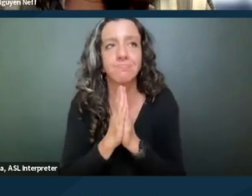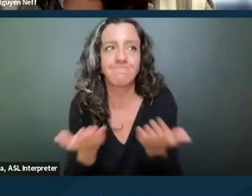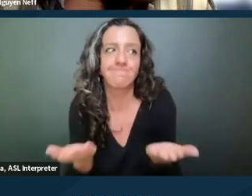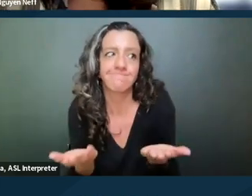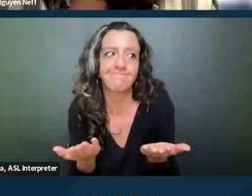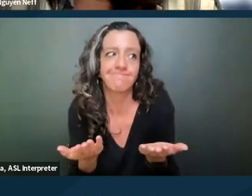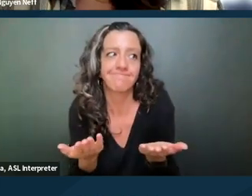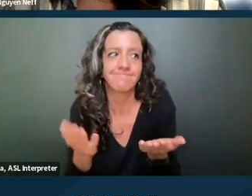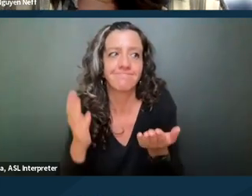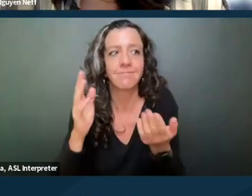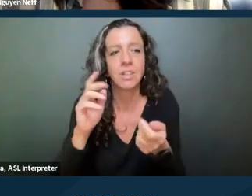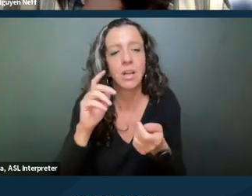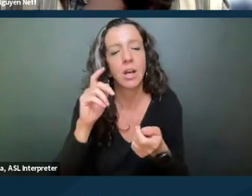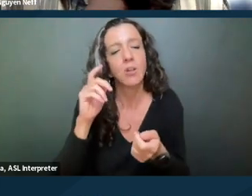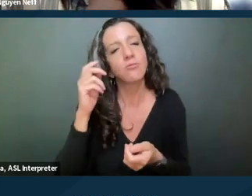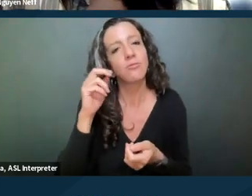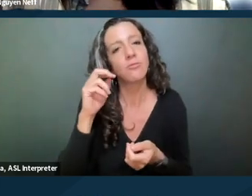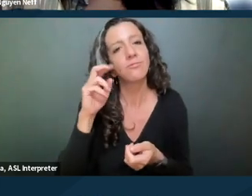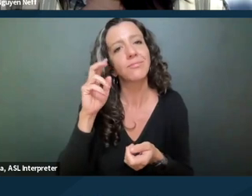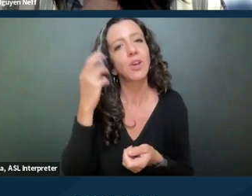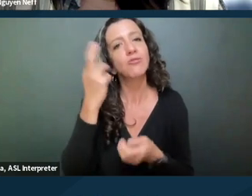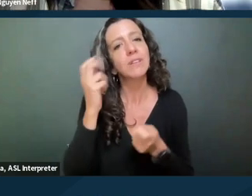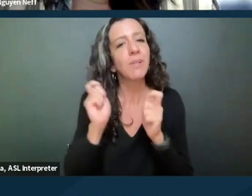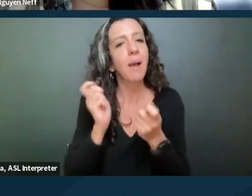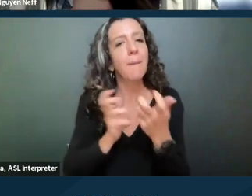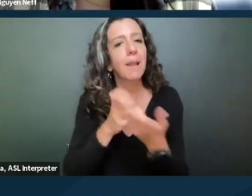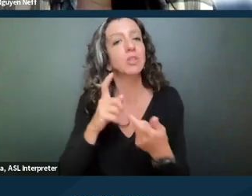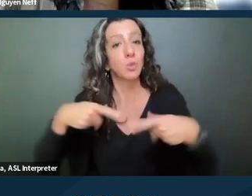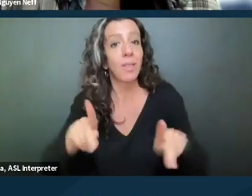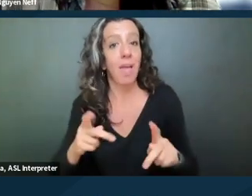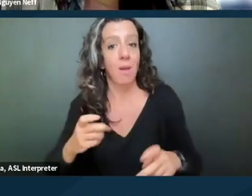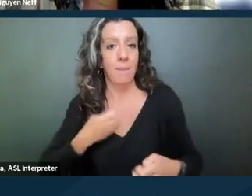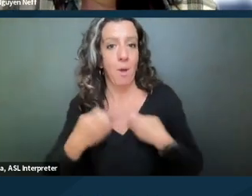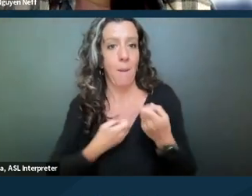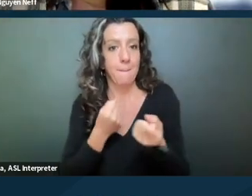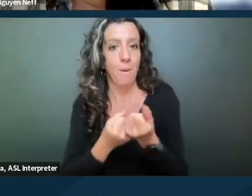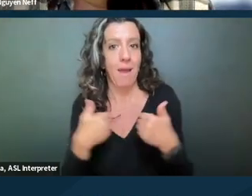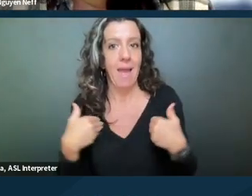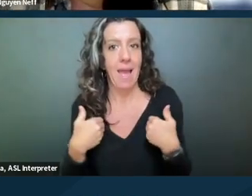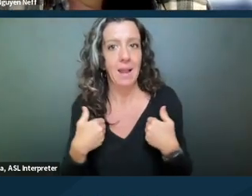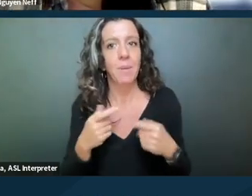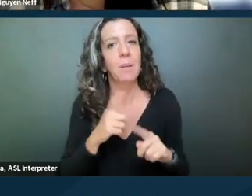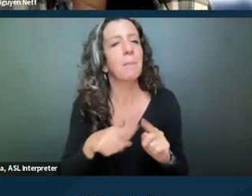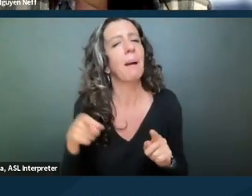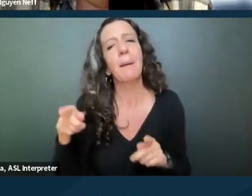a reasonable accommodation to allow an emotional support animal and wasn't able to show a clear nexus